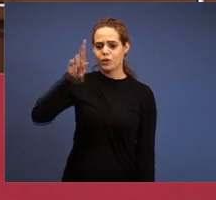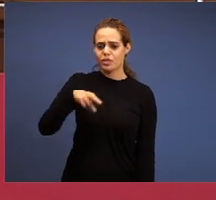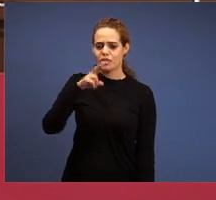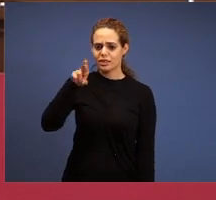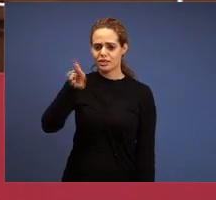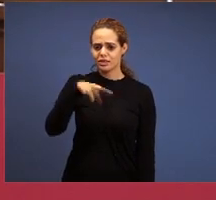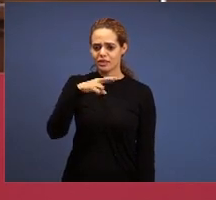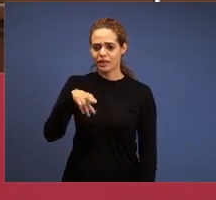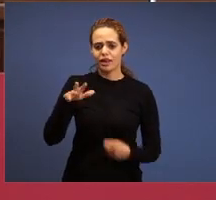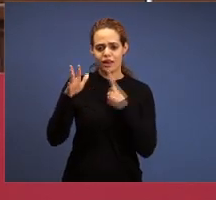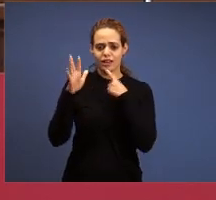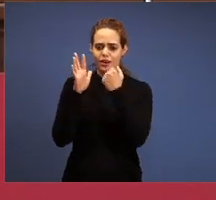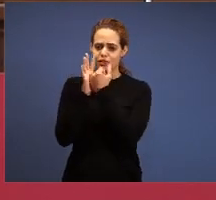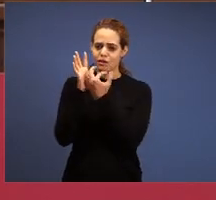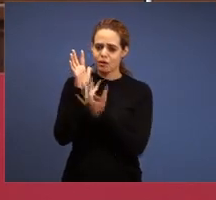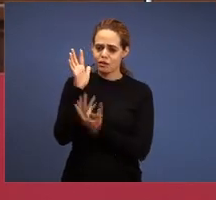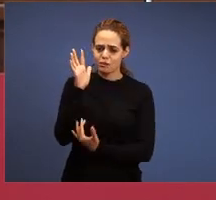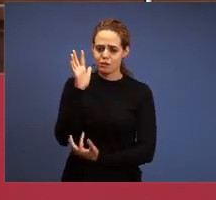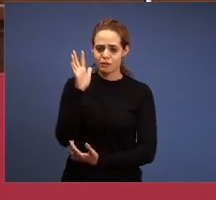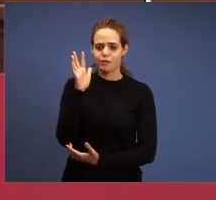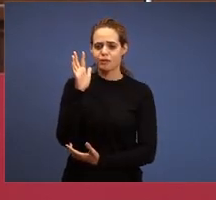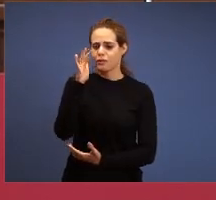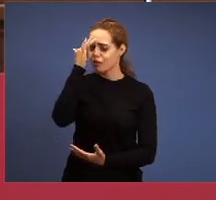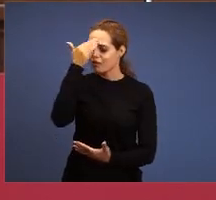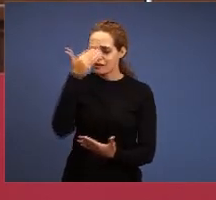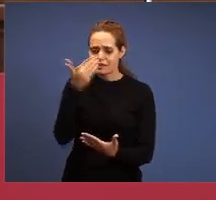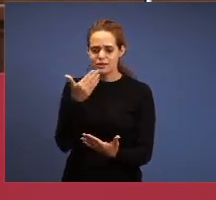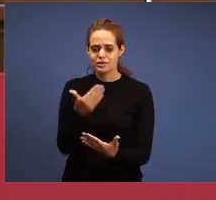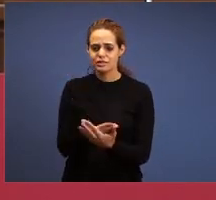the first thing: they don’t believe in the Holy Spirit,